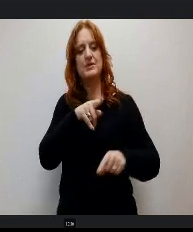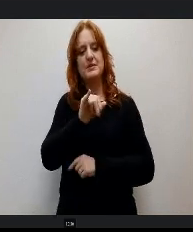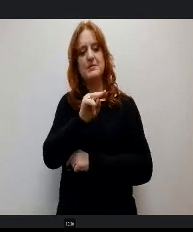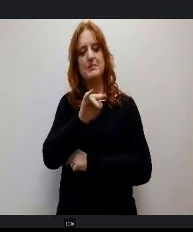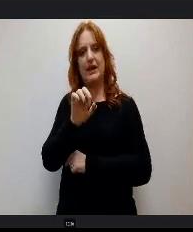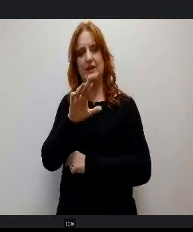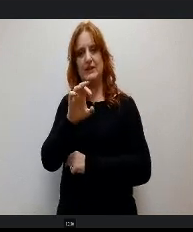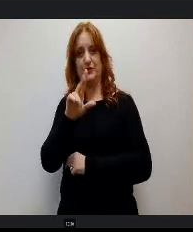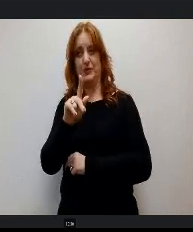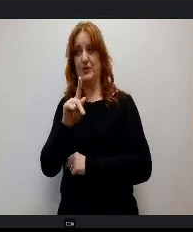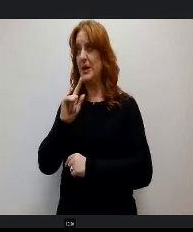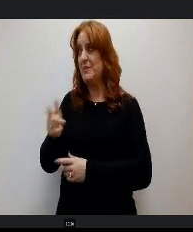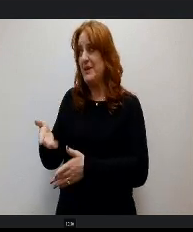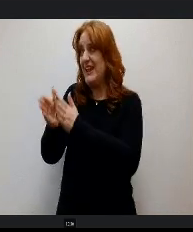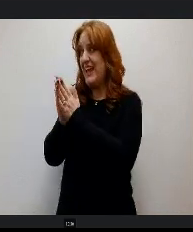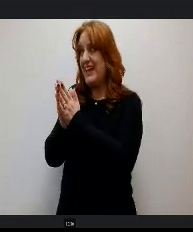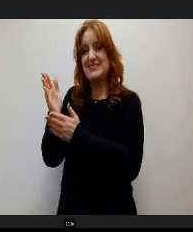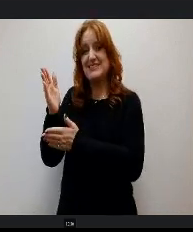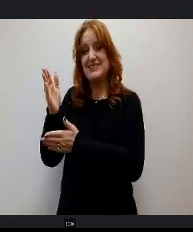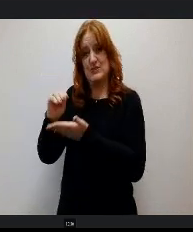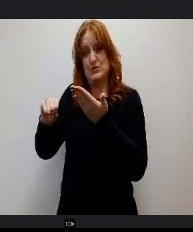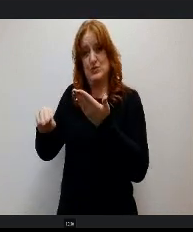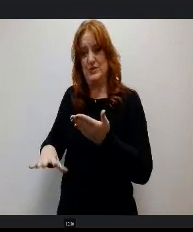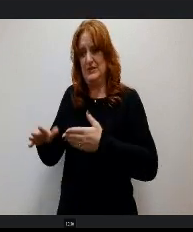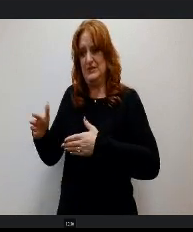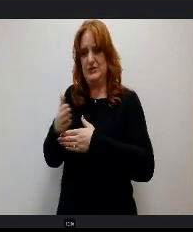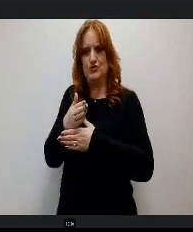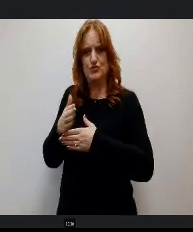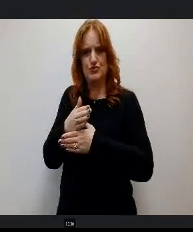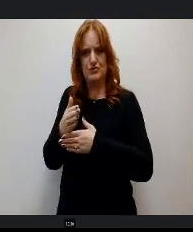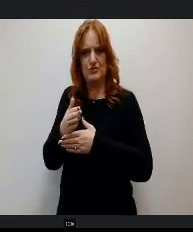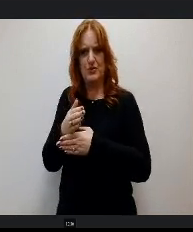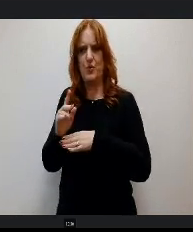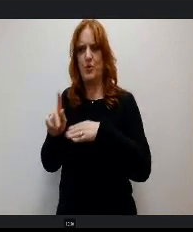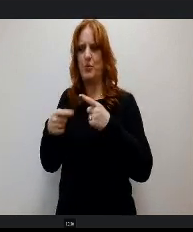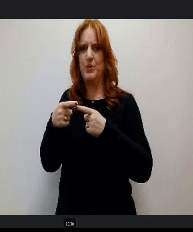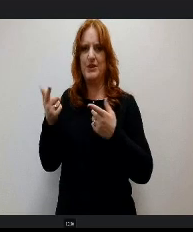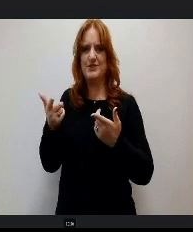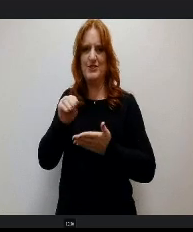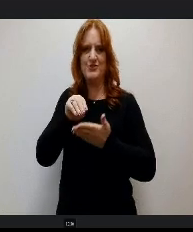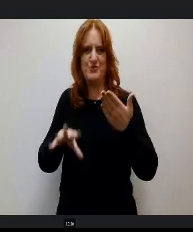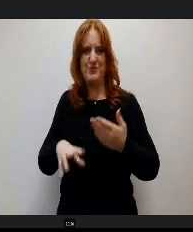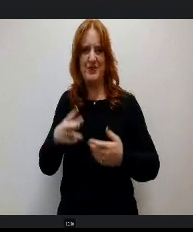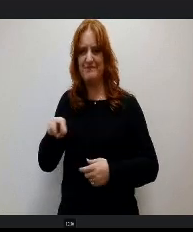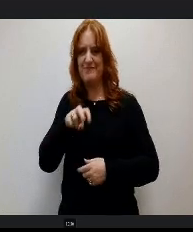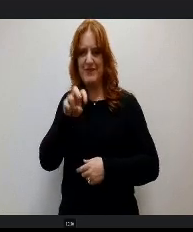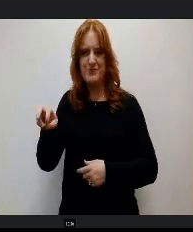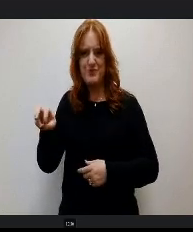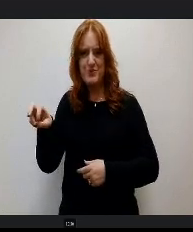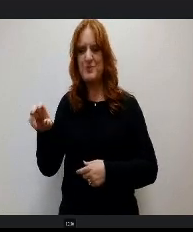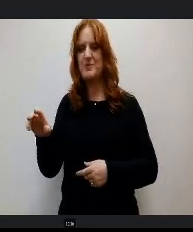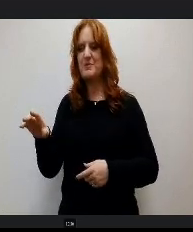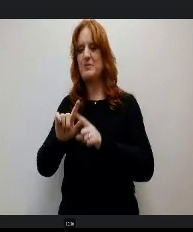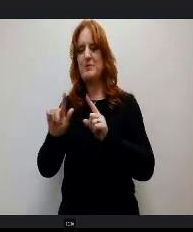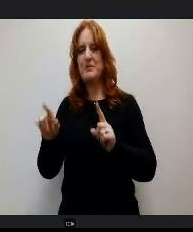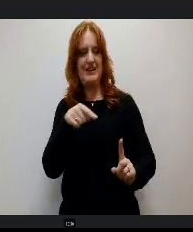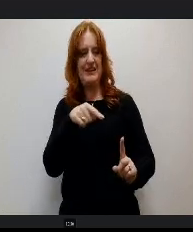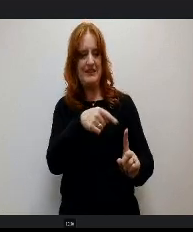o share here in when we get to our student field trip that we did, but she said we have to go